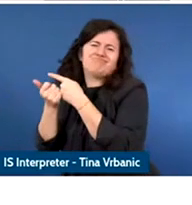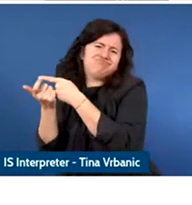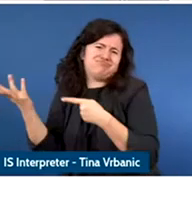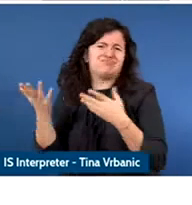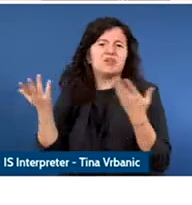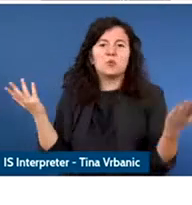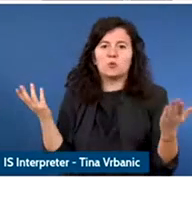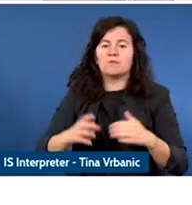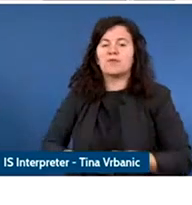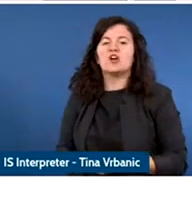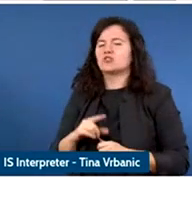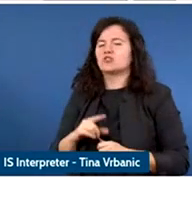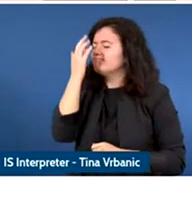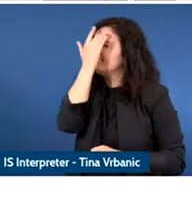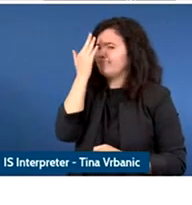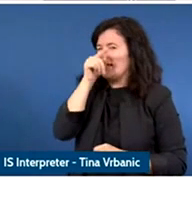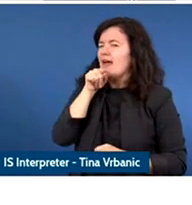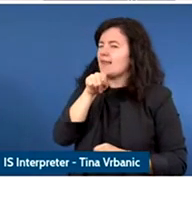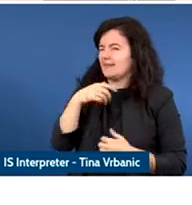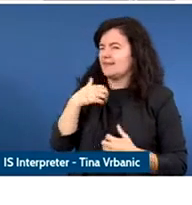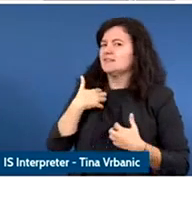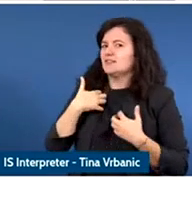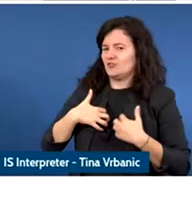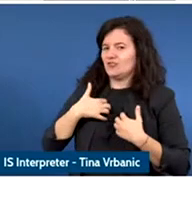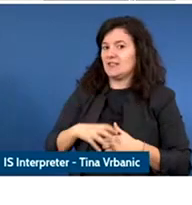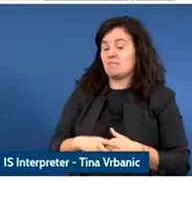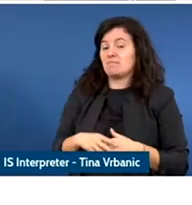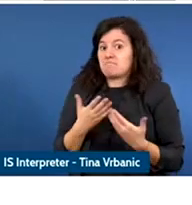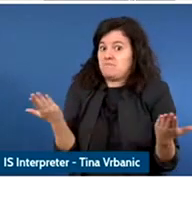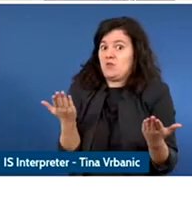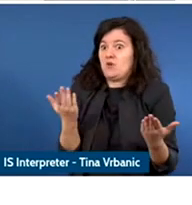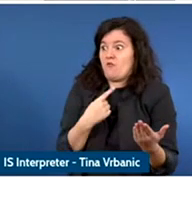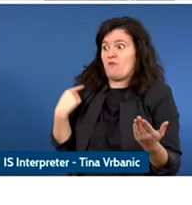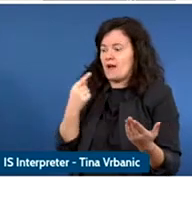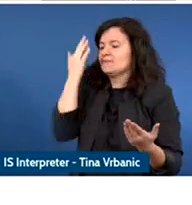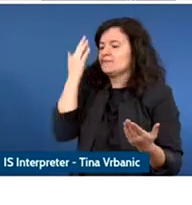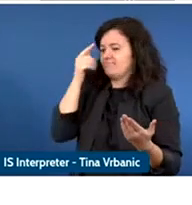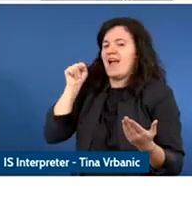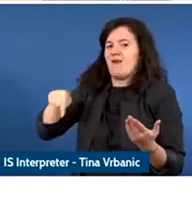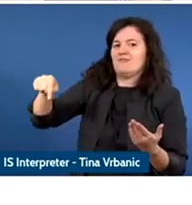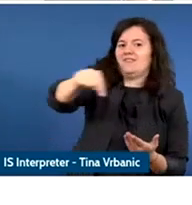particularly intriguing challenge for us to work together.